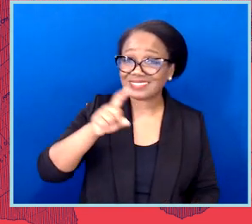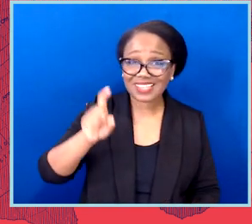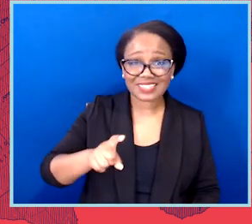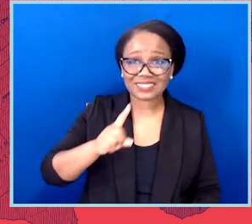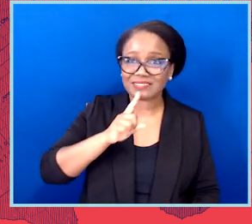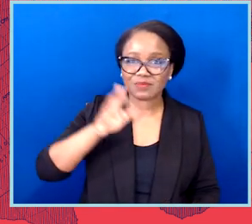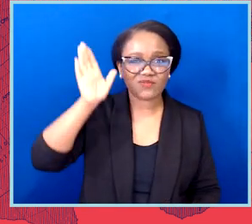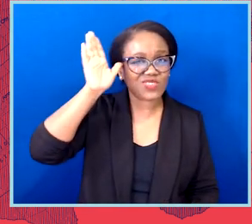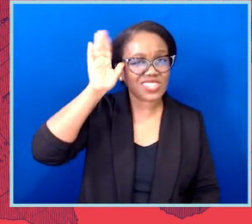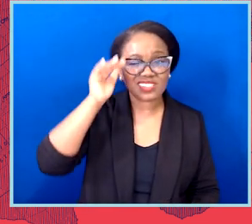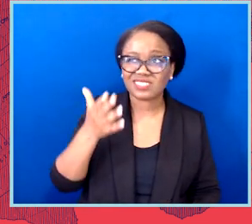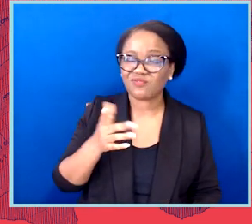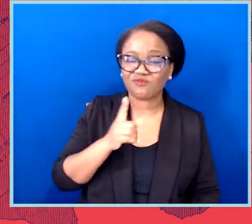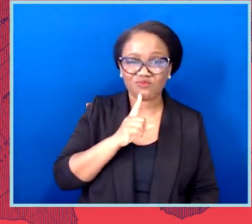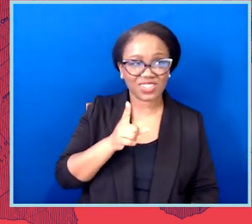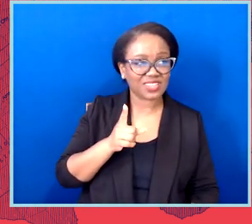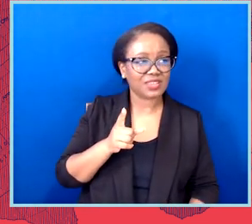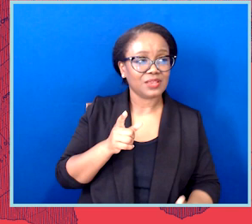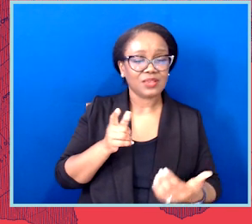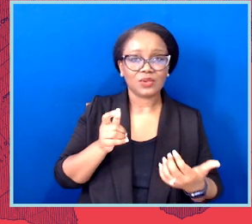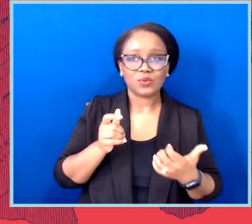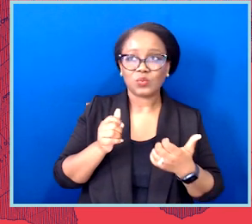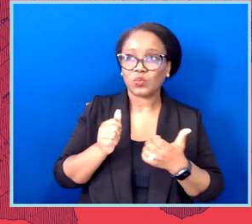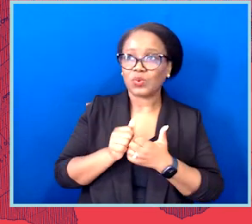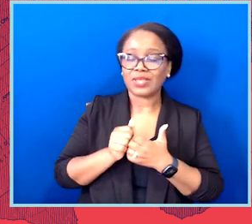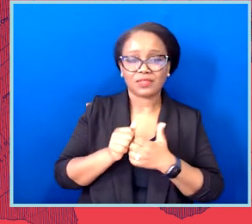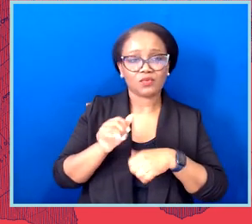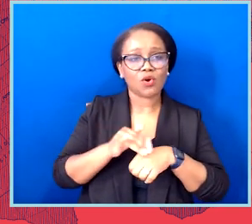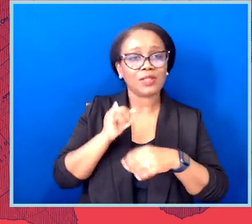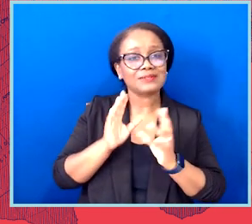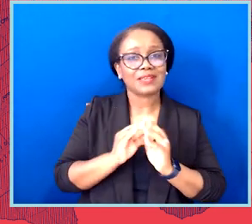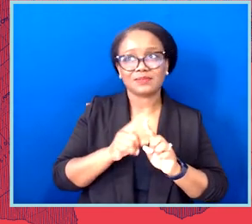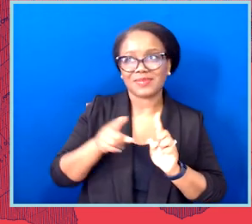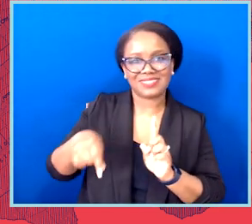to call these legislative sessions and this one got through. It was signed by the governor.